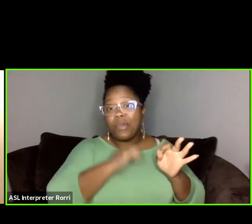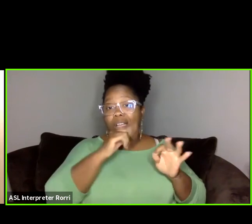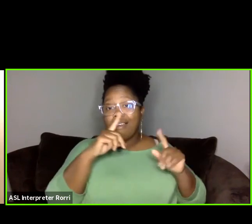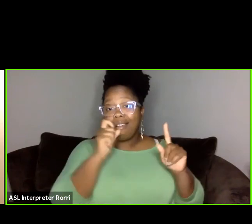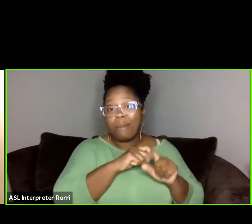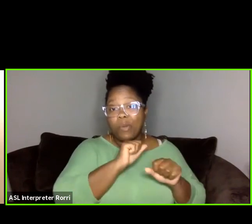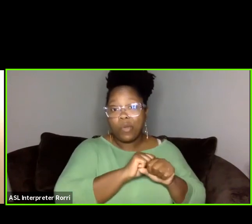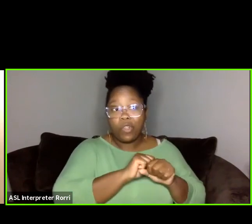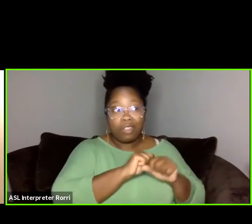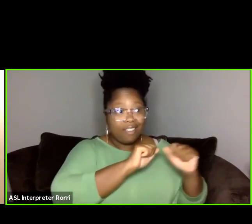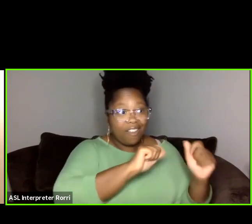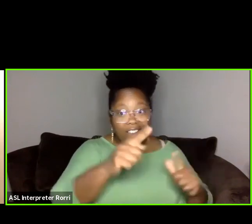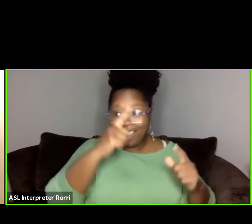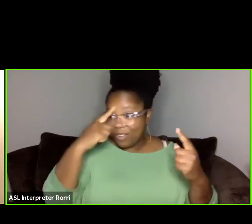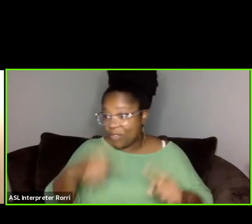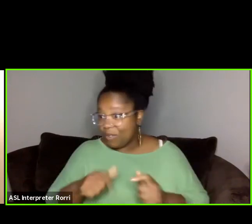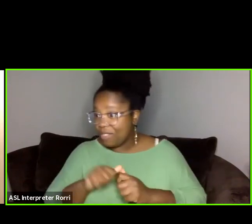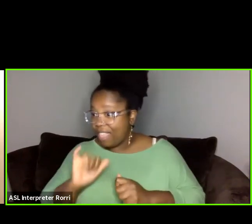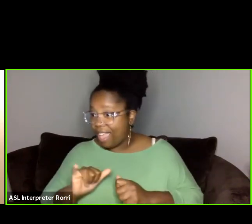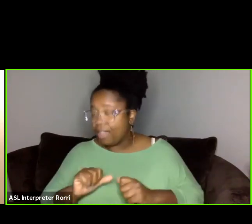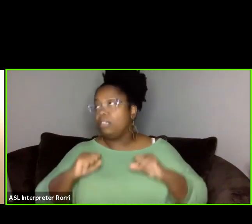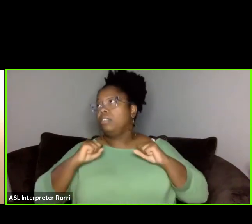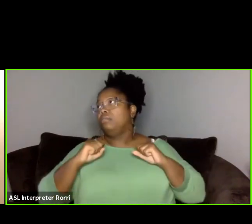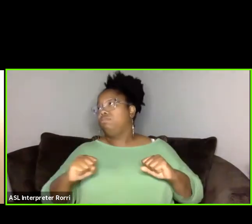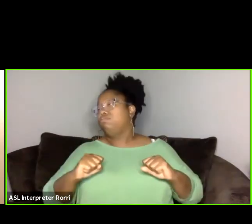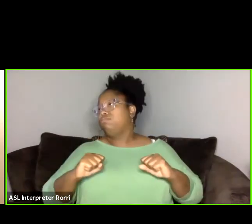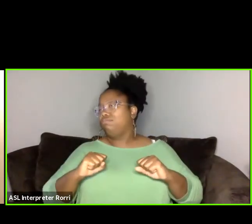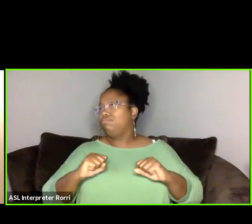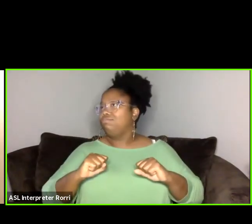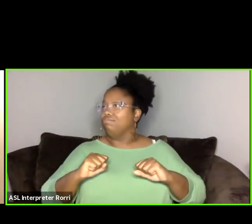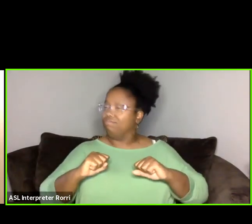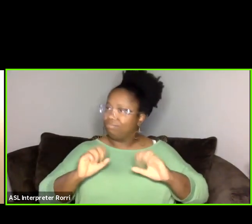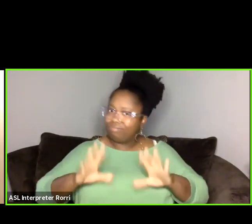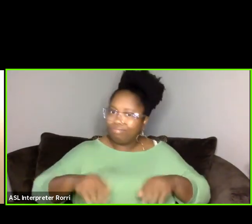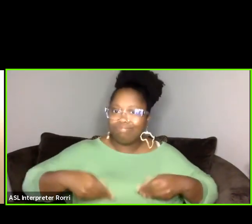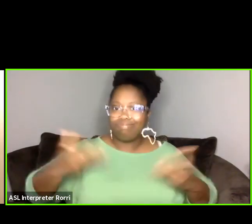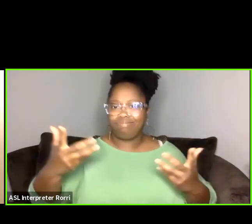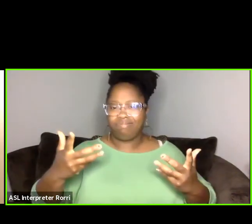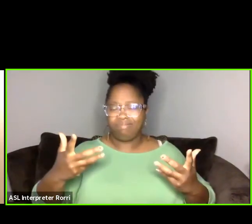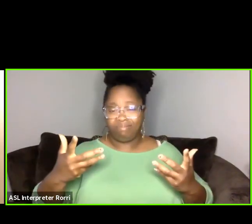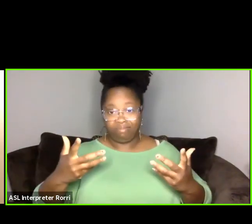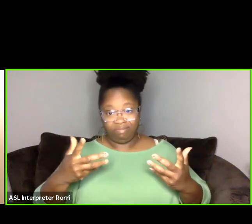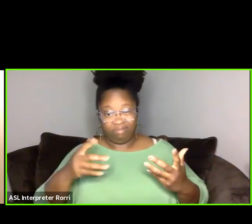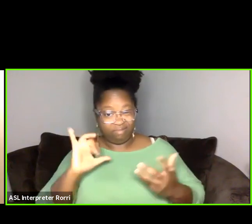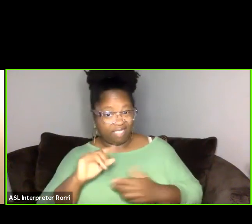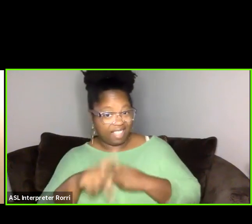which I don't even know if such a thing exists, but ensuring that whatever it is